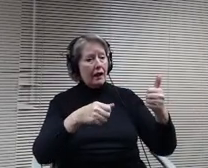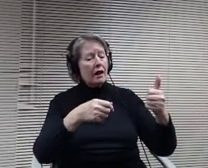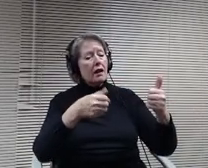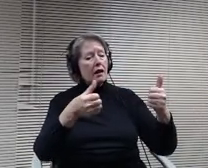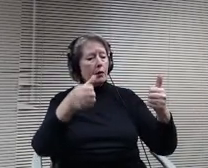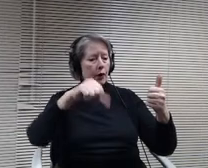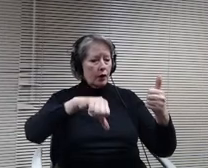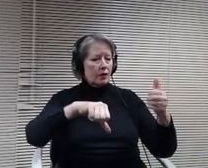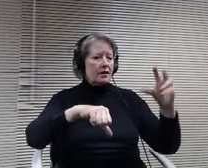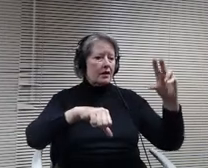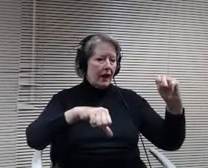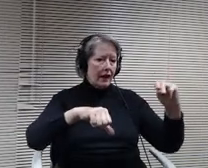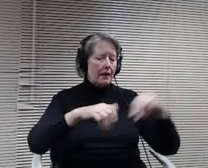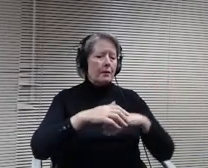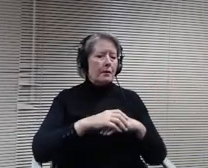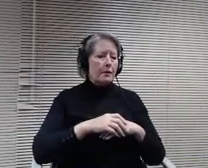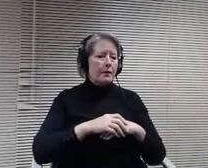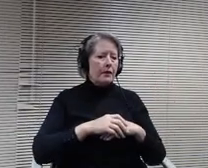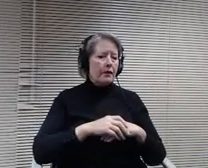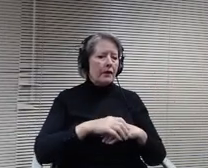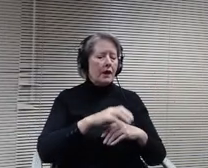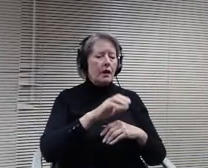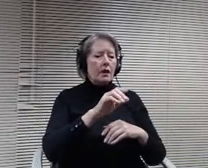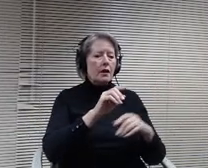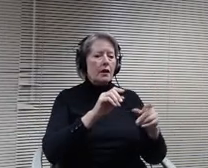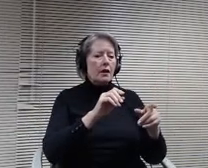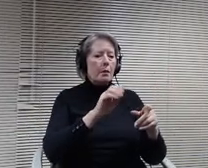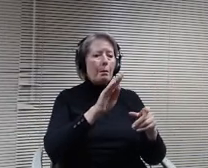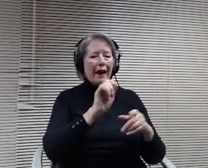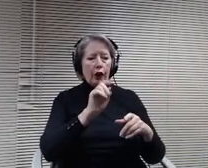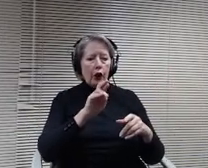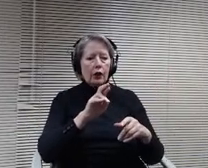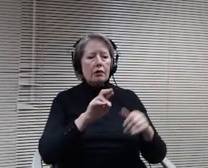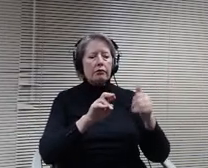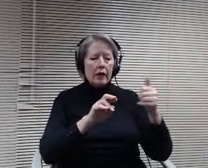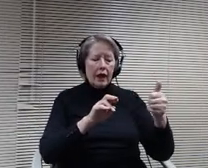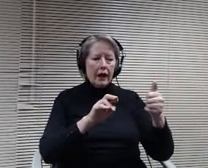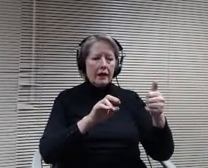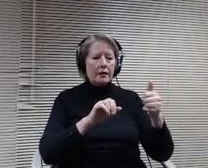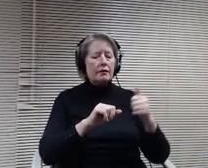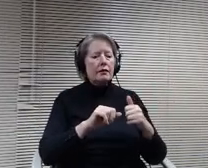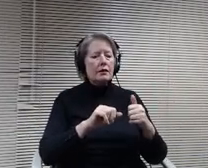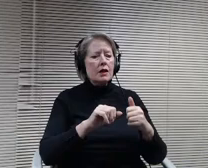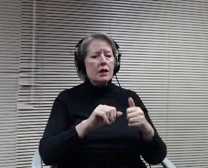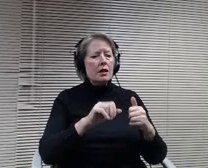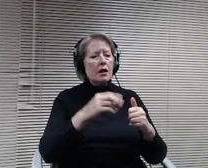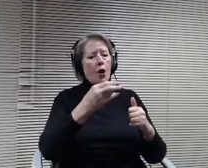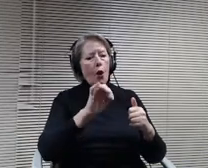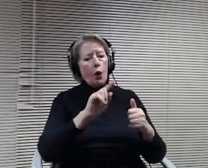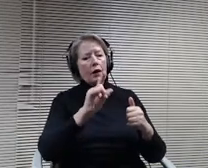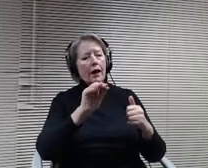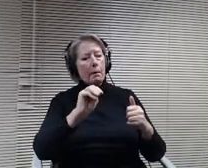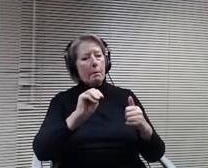Hi board member Becker. I remember Holcomb. I boardmember lasage.